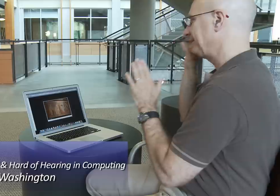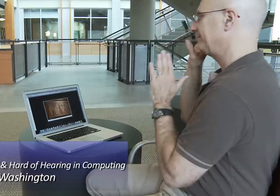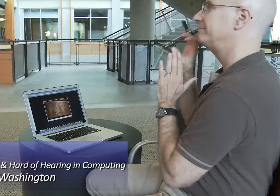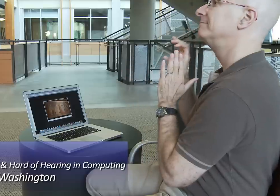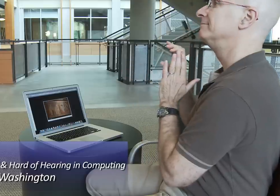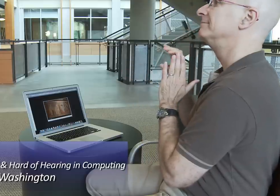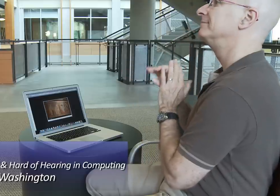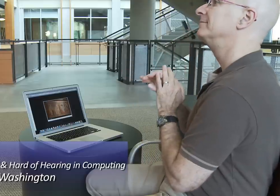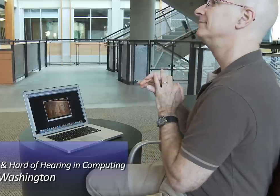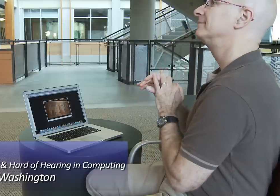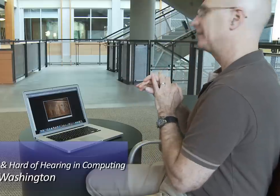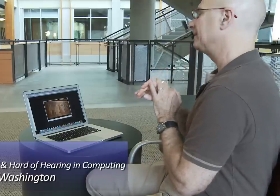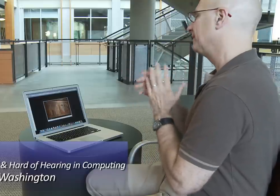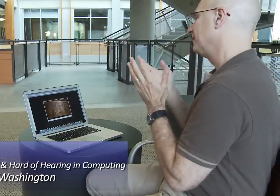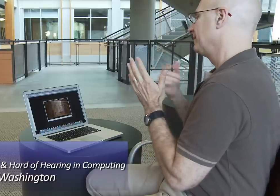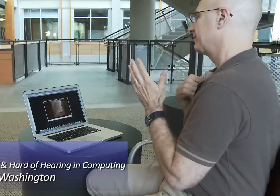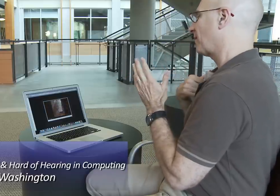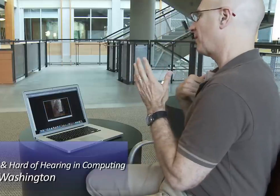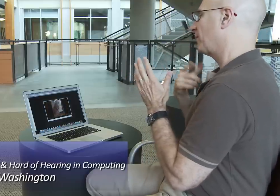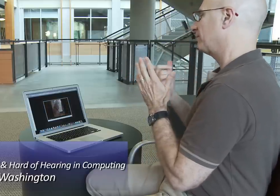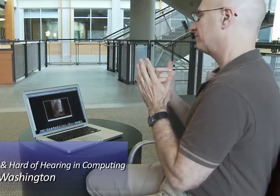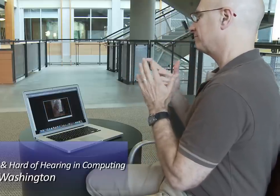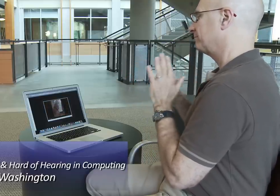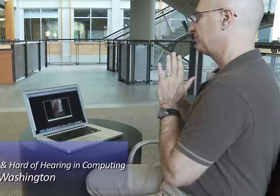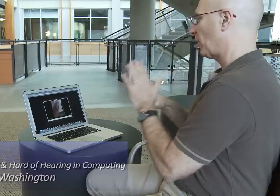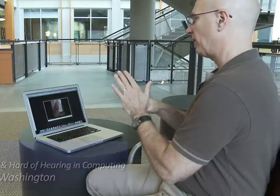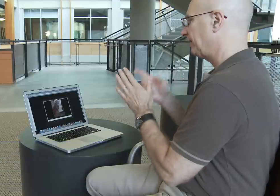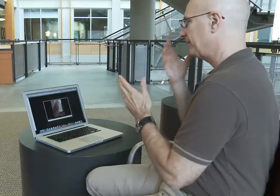[Screen text + Audio description] Rob Roth - Advancing Deaf & Hard of Hearing in computing - University of Washington